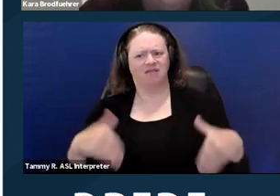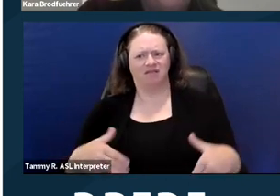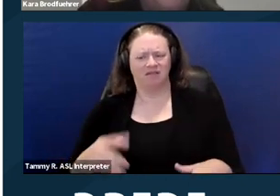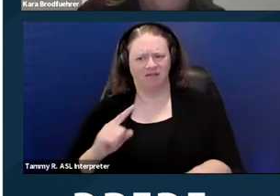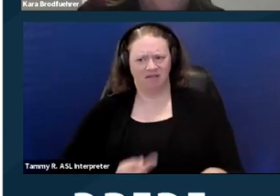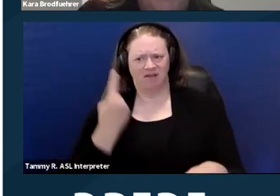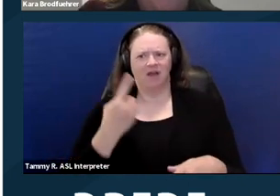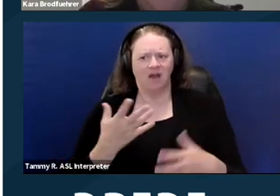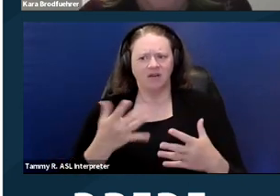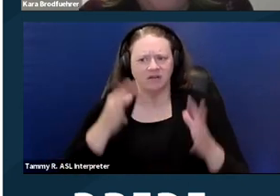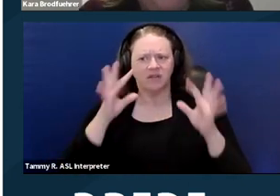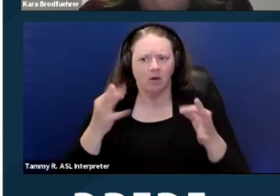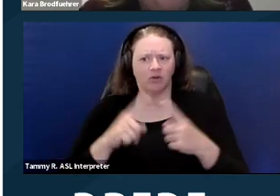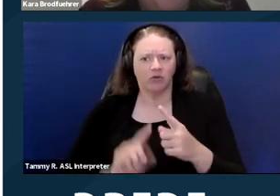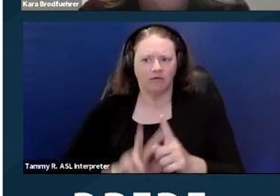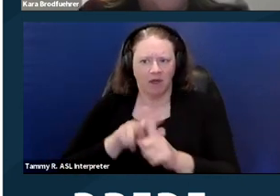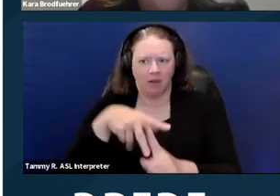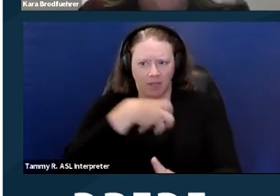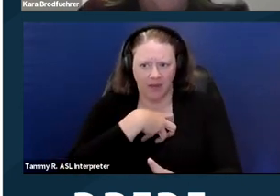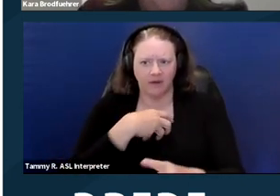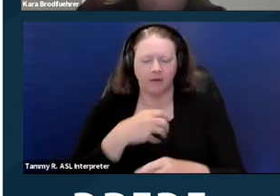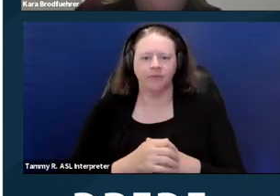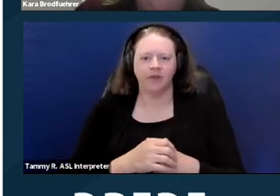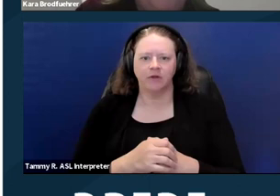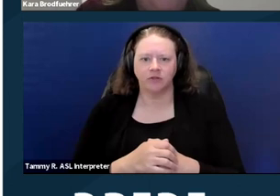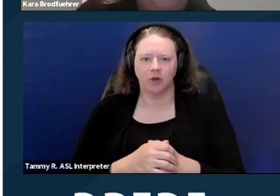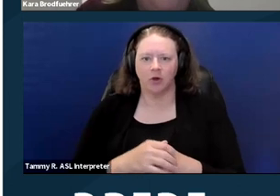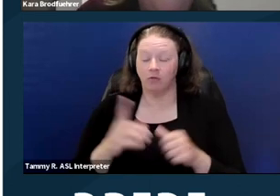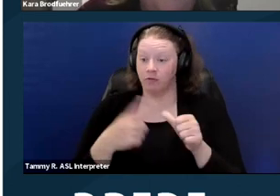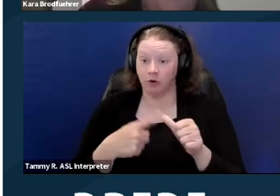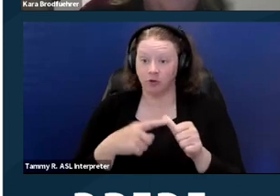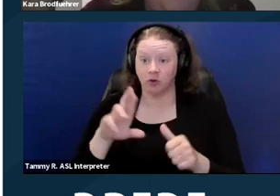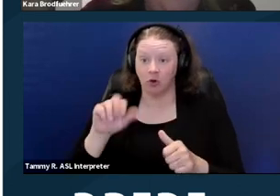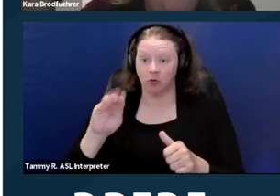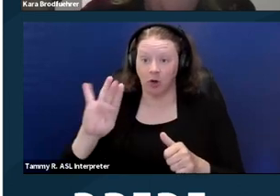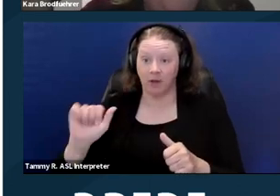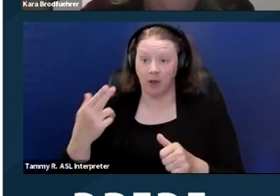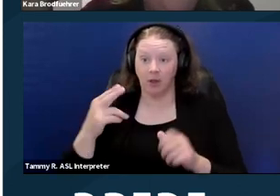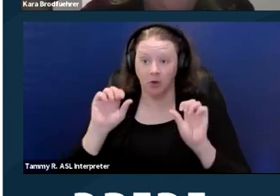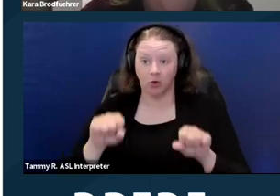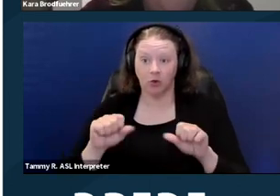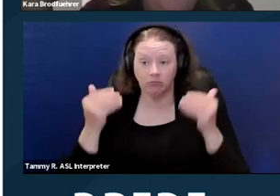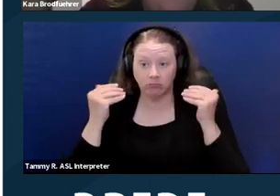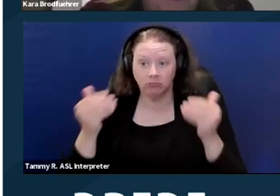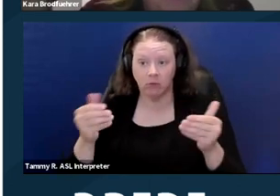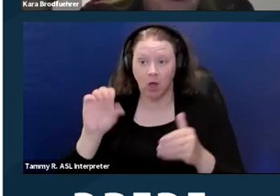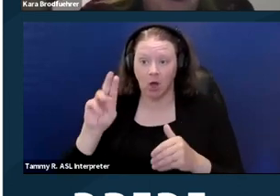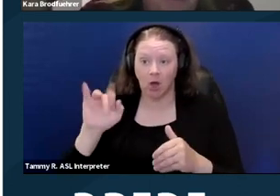So this is the first step in the complaint process. So, Rabiah could go online and file a complaint on our website.